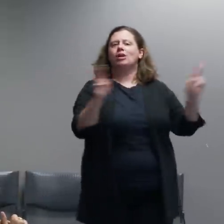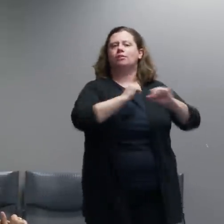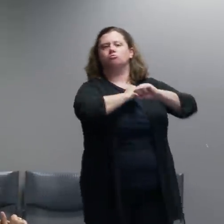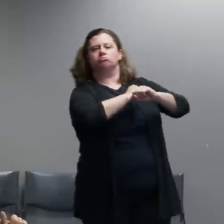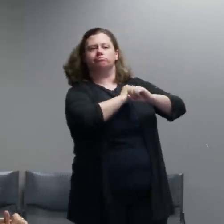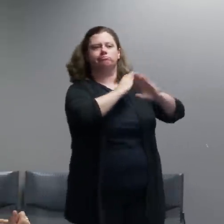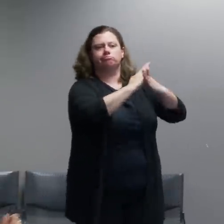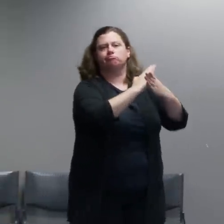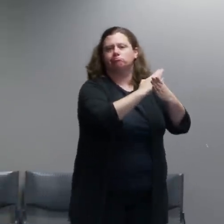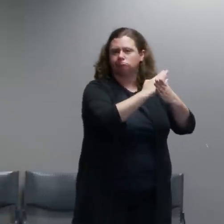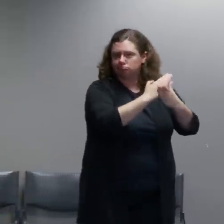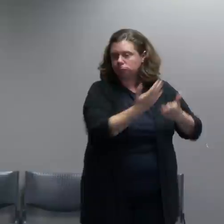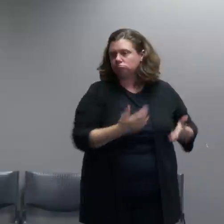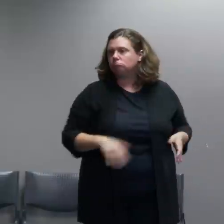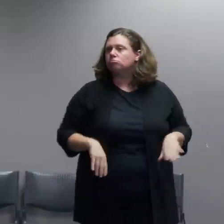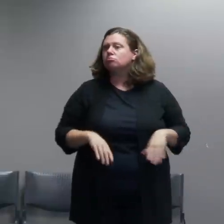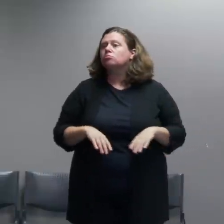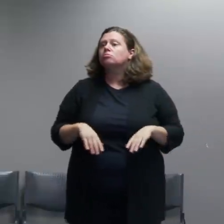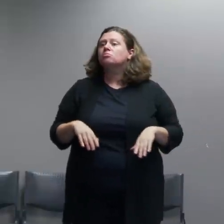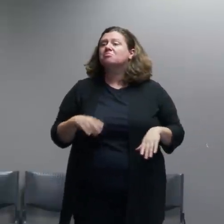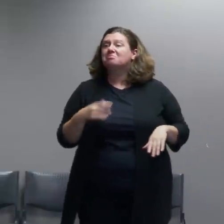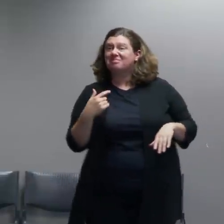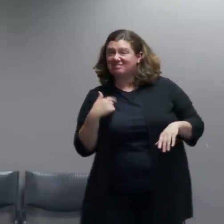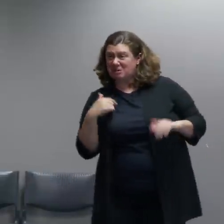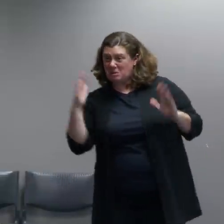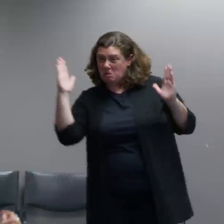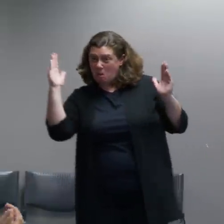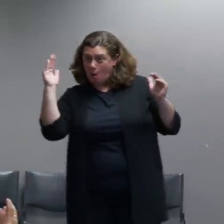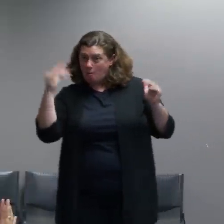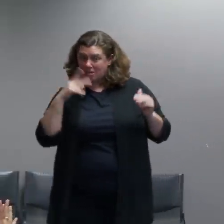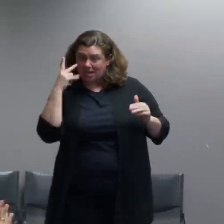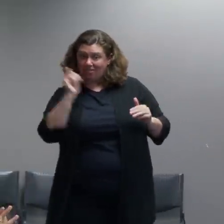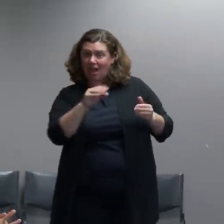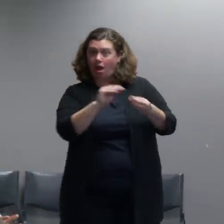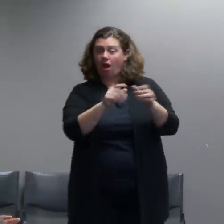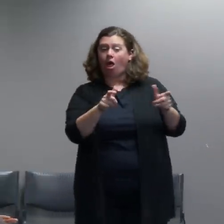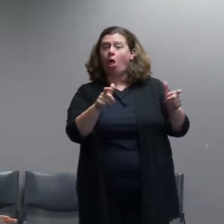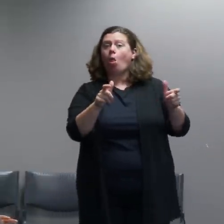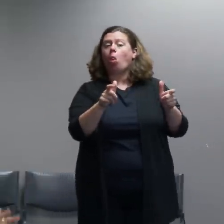the energy would de-escalate the crowd and they would stop what they were doing.